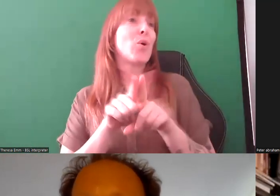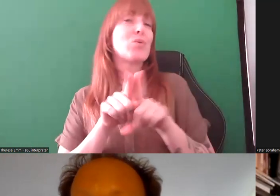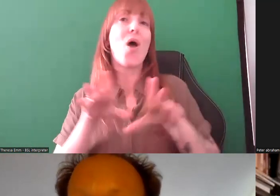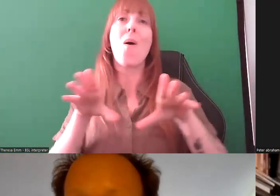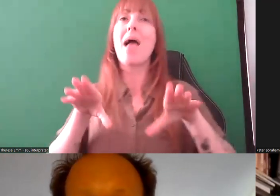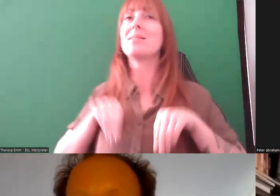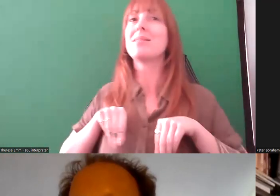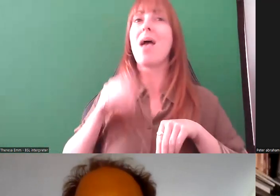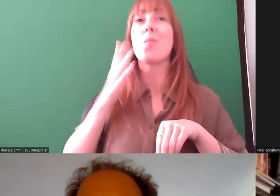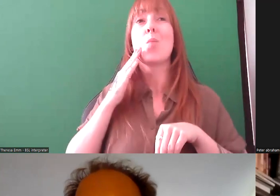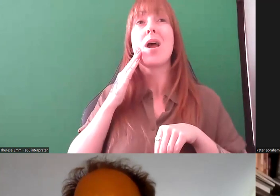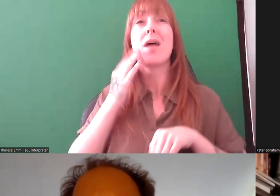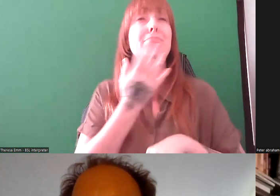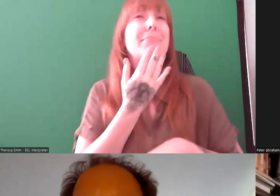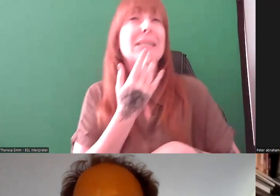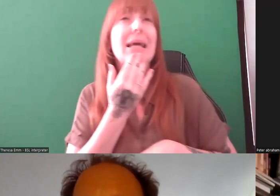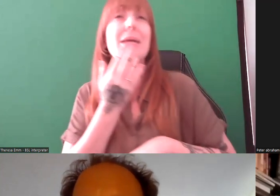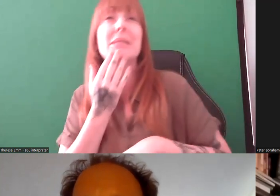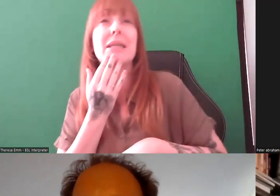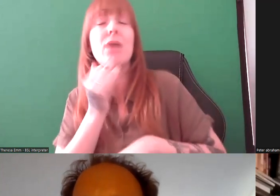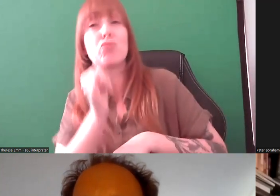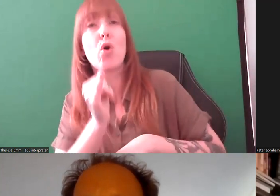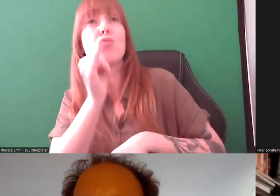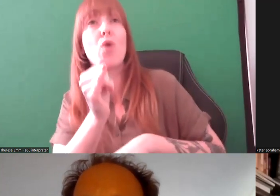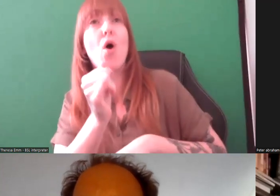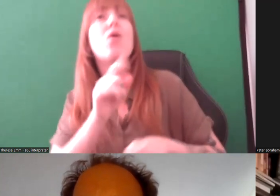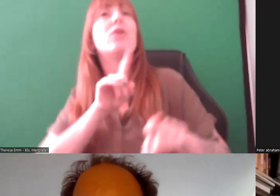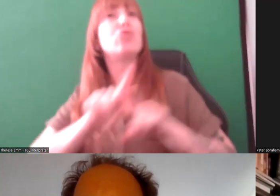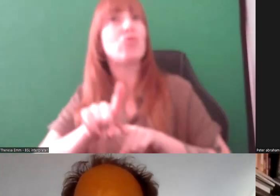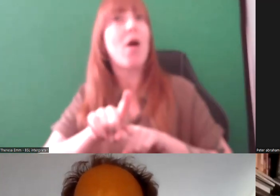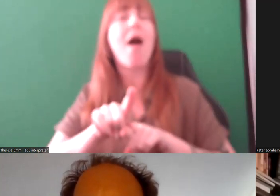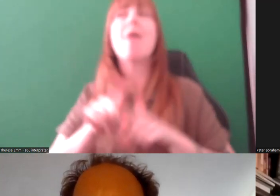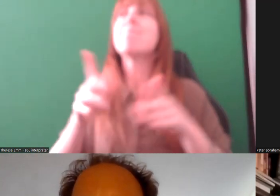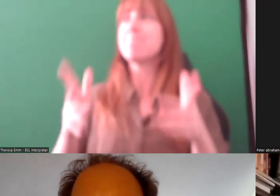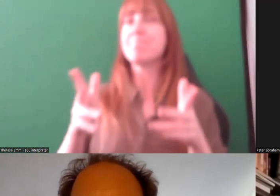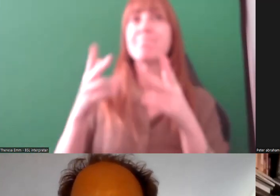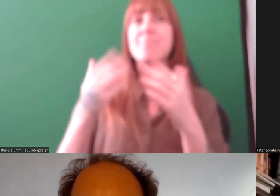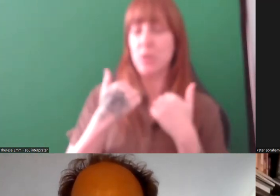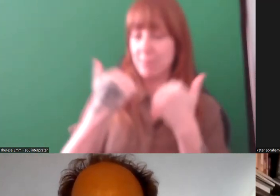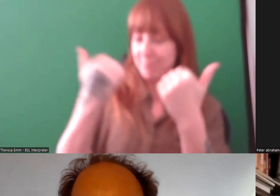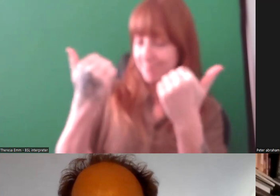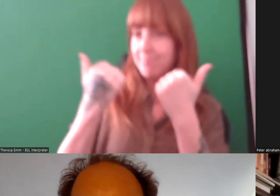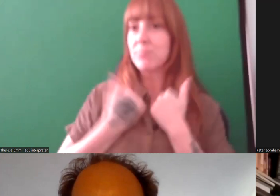wrong throughout these years, but we've always tried to respond openly to that,